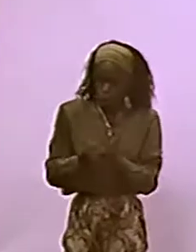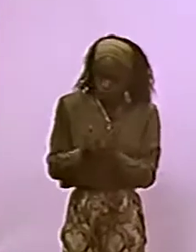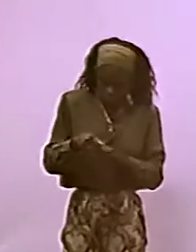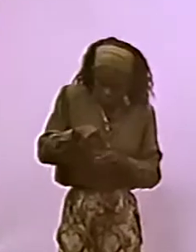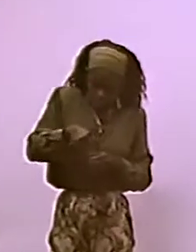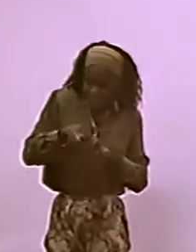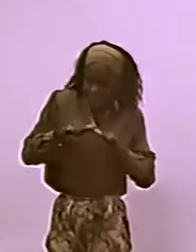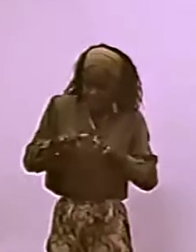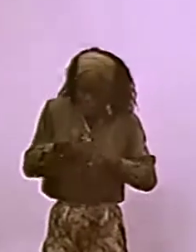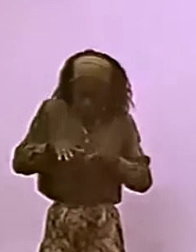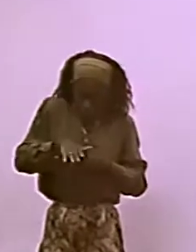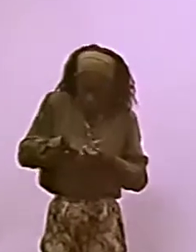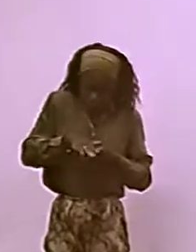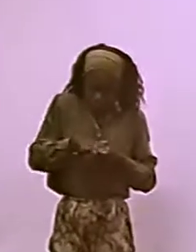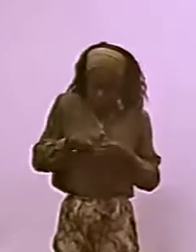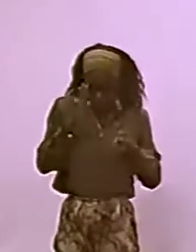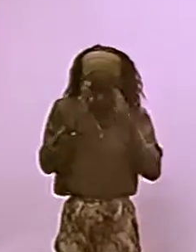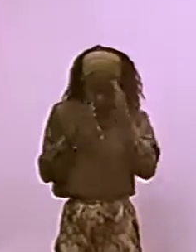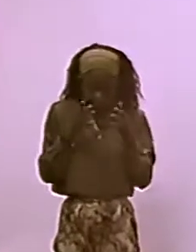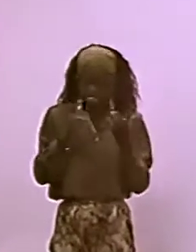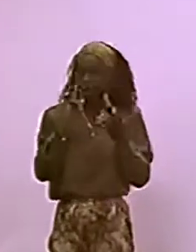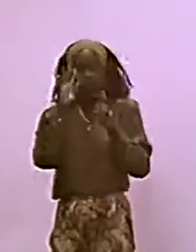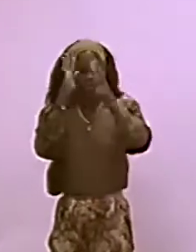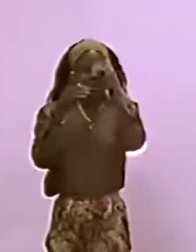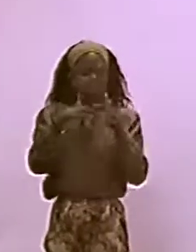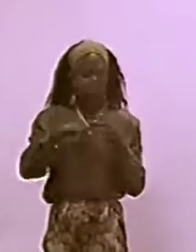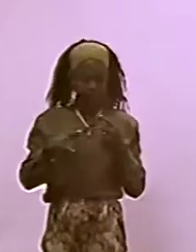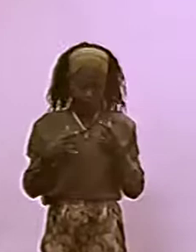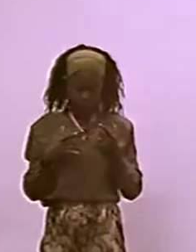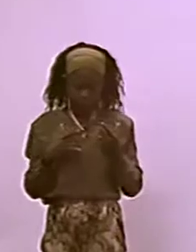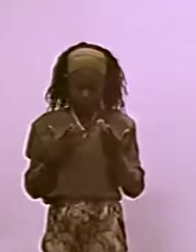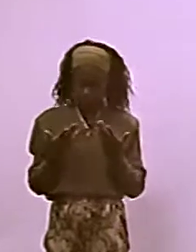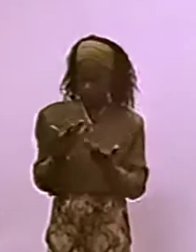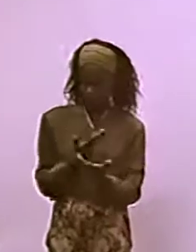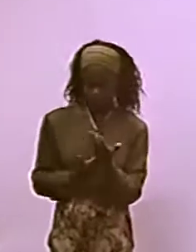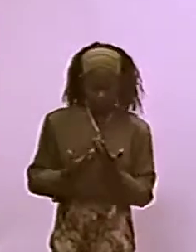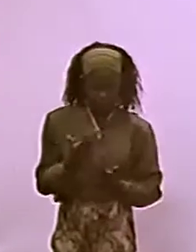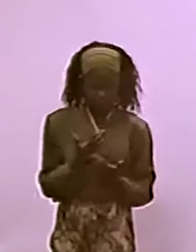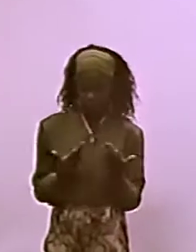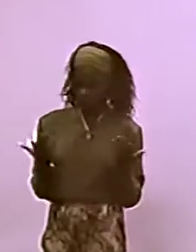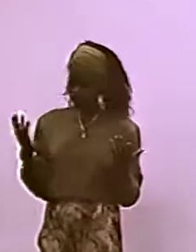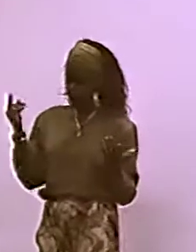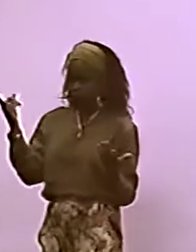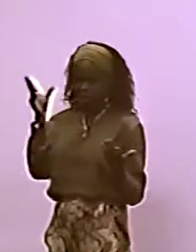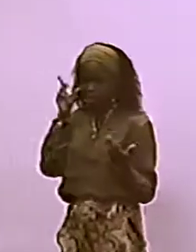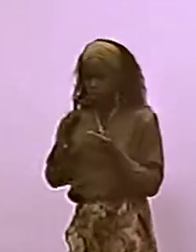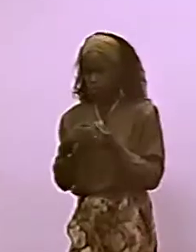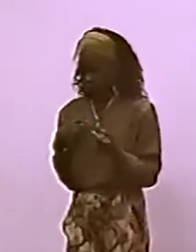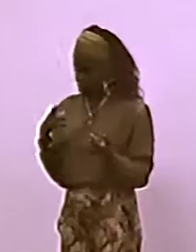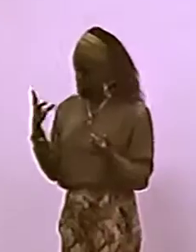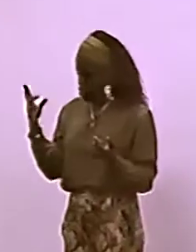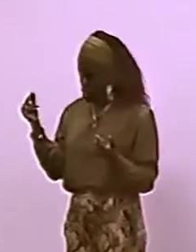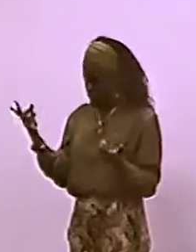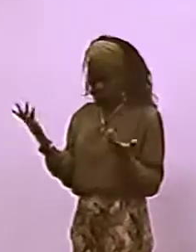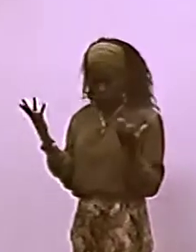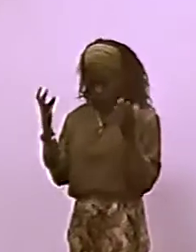AND WE NEED TO EDUCATE THEM. WE NEED TO LET THEM KNOW THAT BEING A...